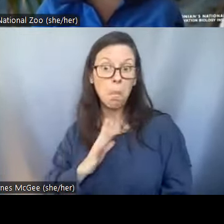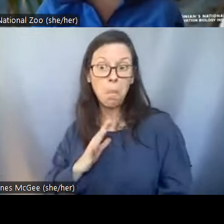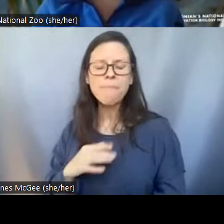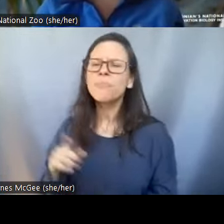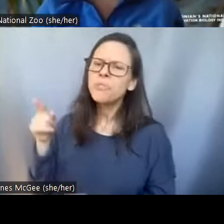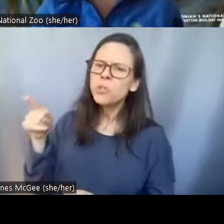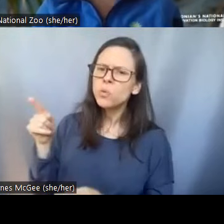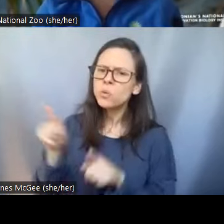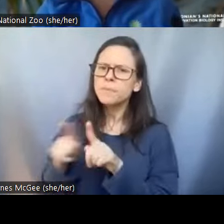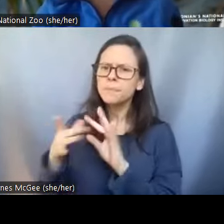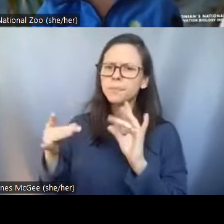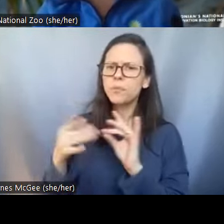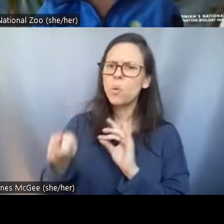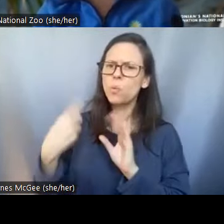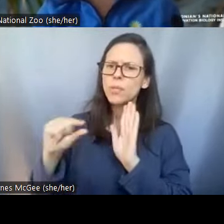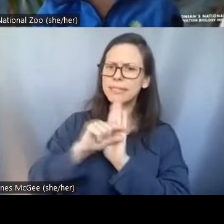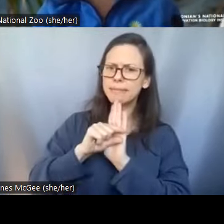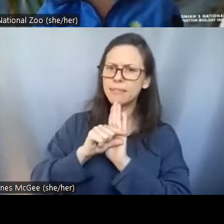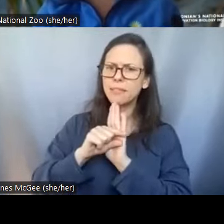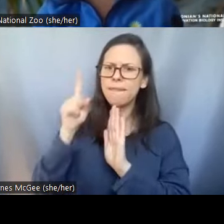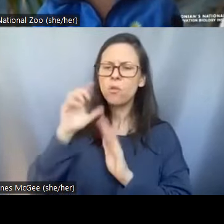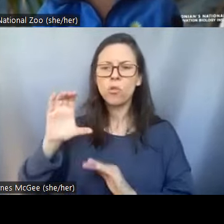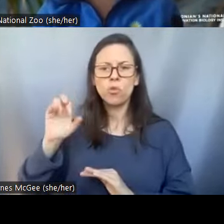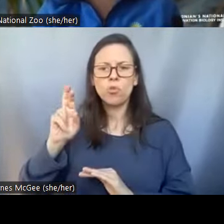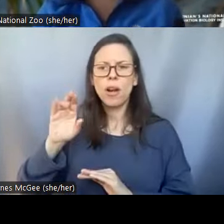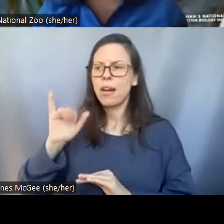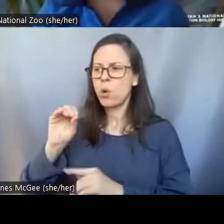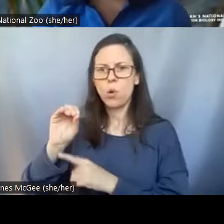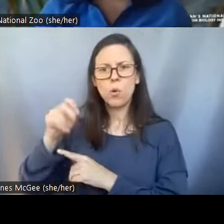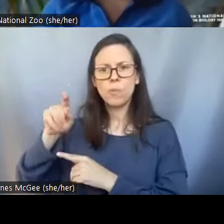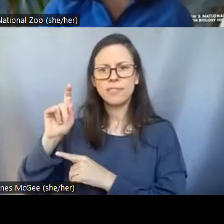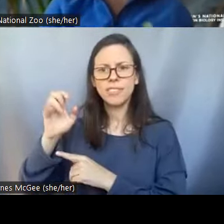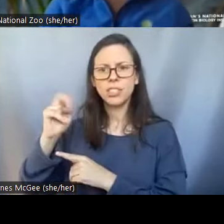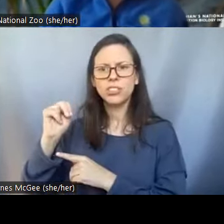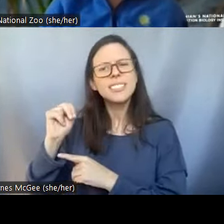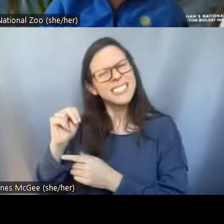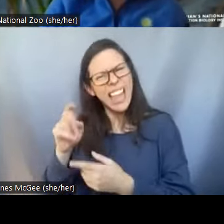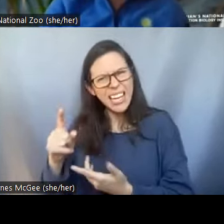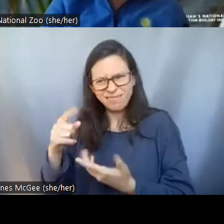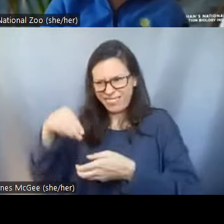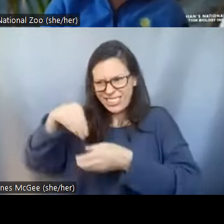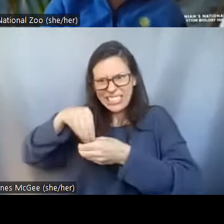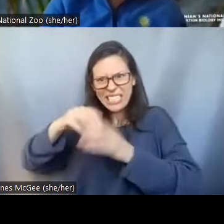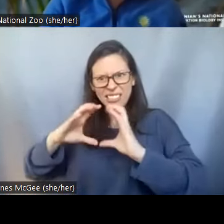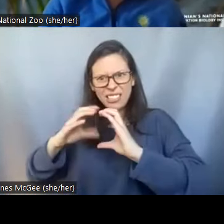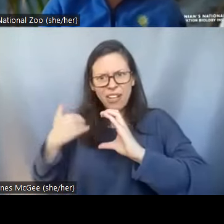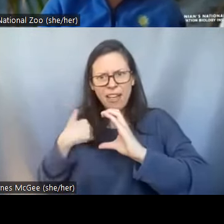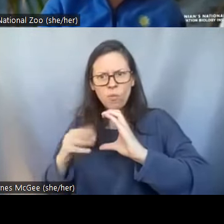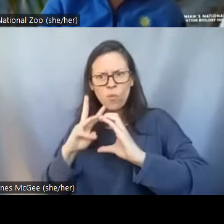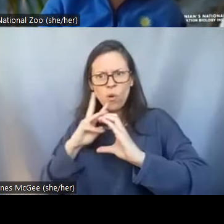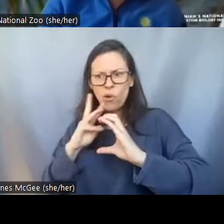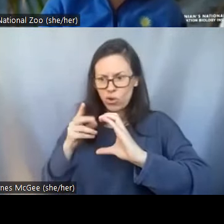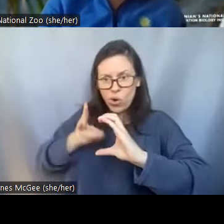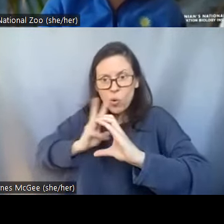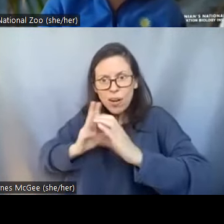one of the downsides of cryopreservation is water freezes and it can damage some samples potentially.